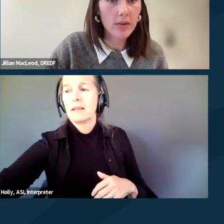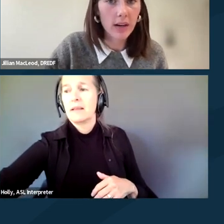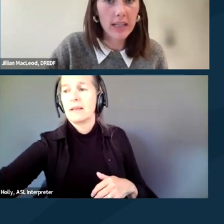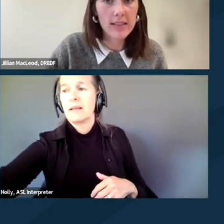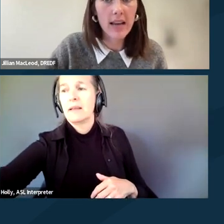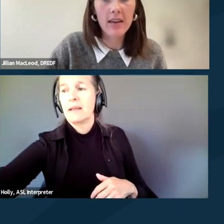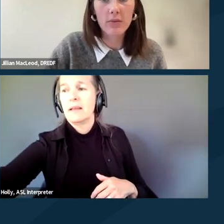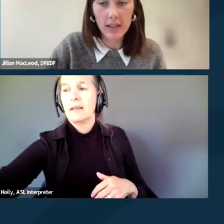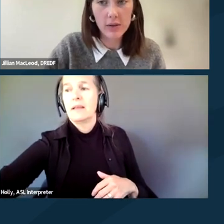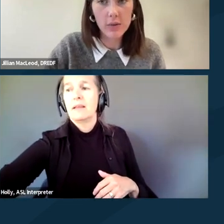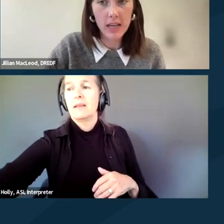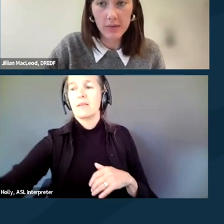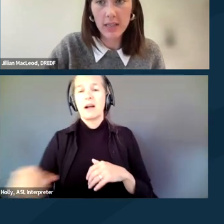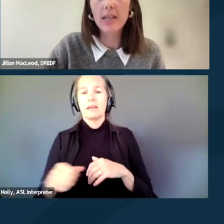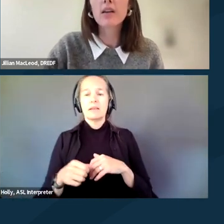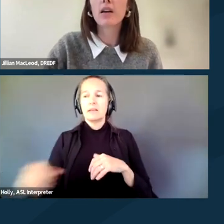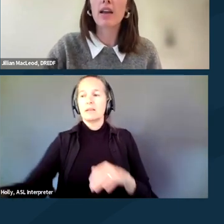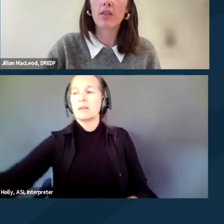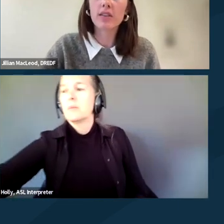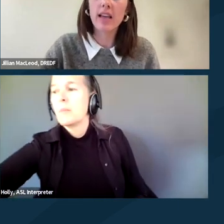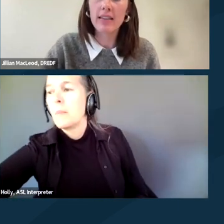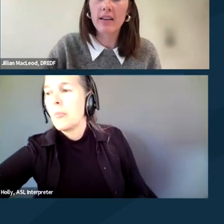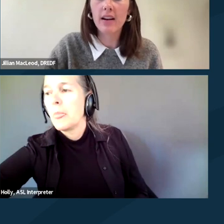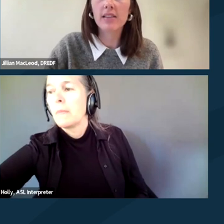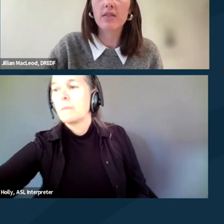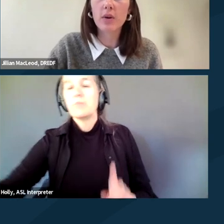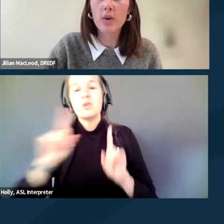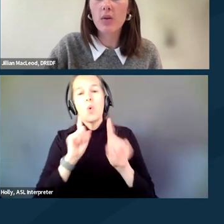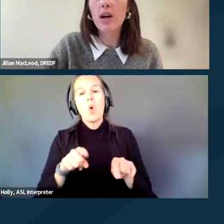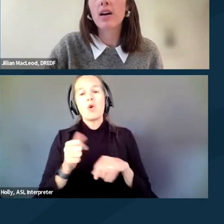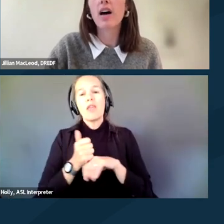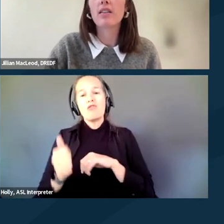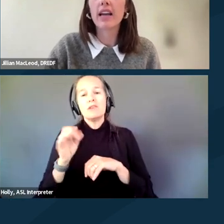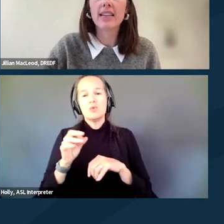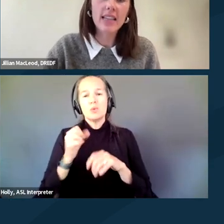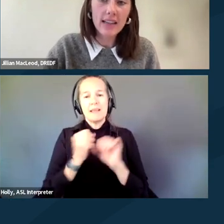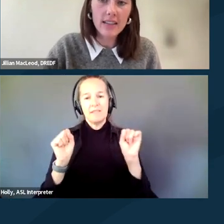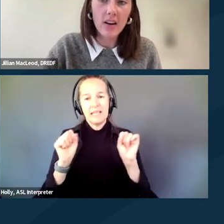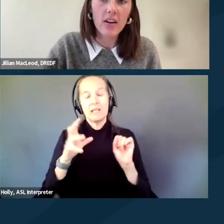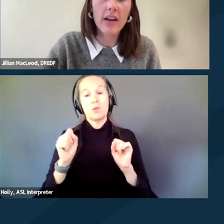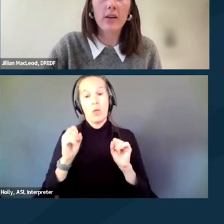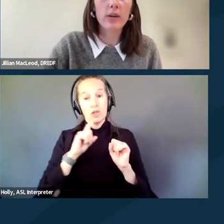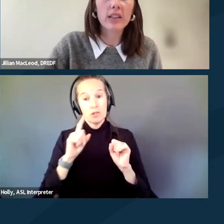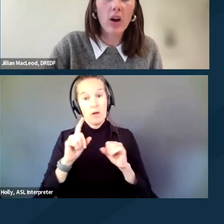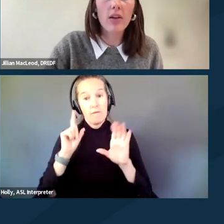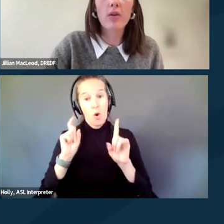that there is a threat to safety. And on the slide, there is a photo of a tent on a green lawn